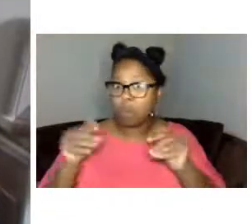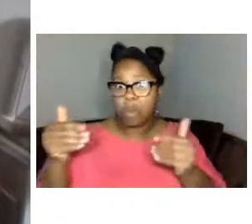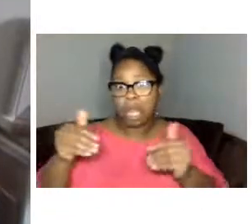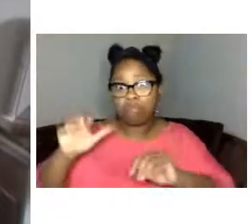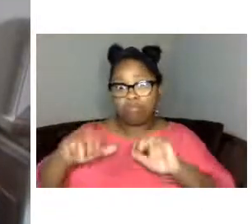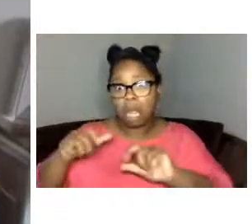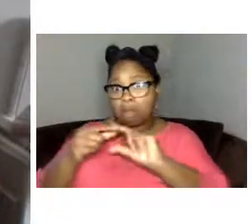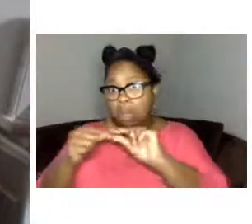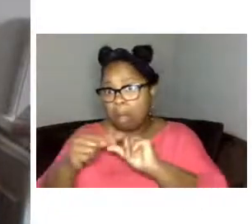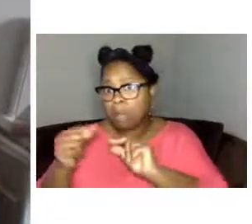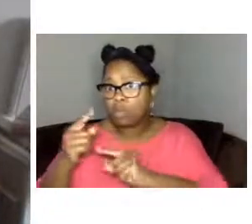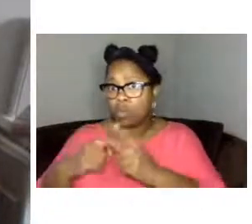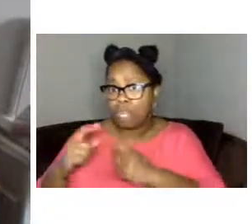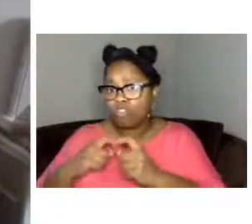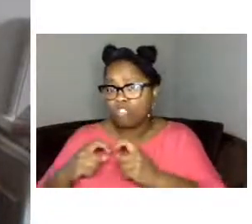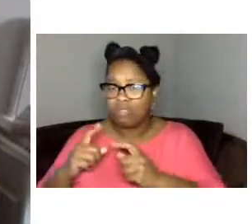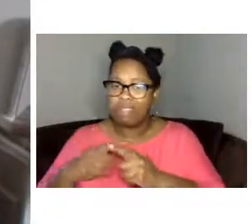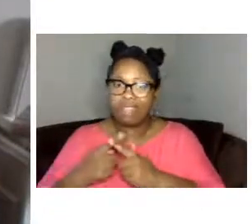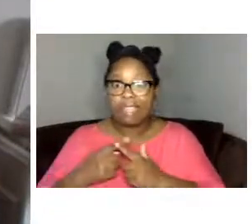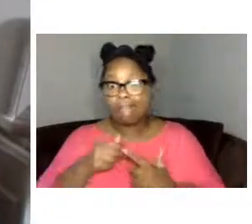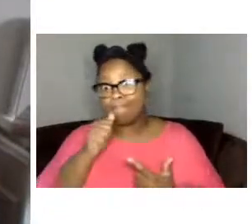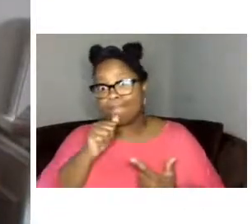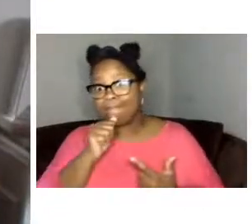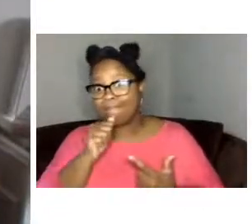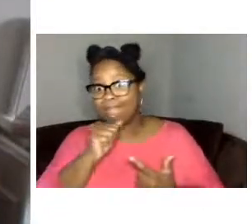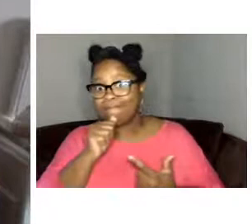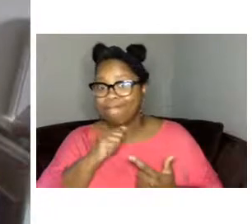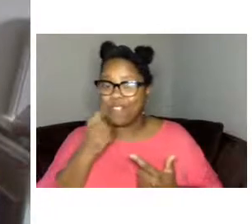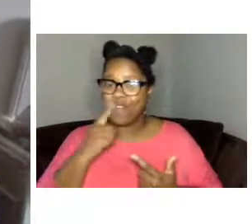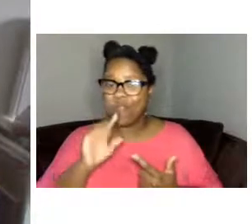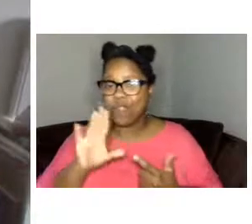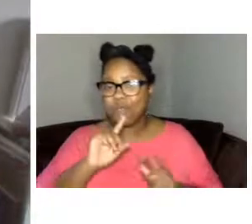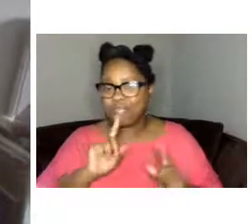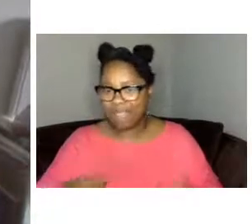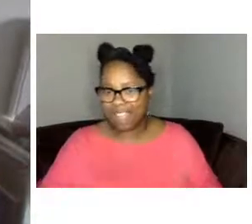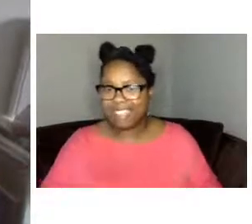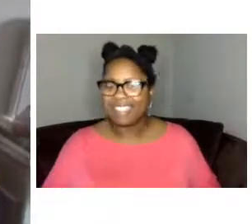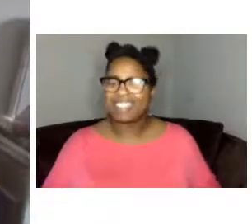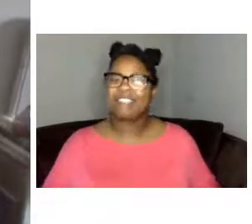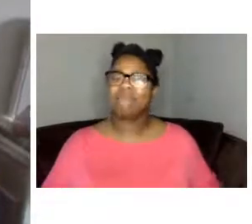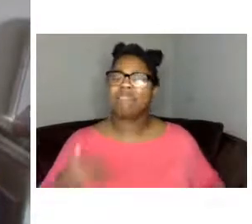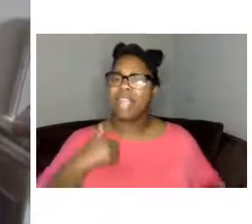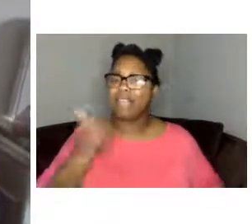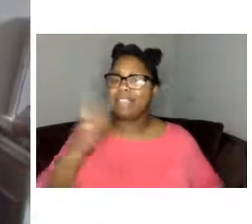that chat box and you'll just have to hang tight a little bit to get your responses we have several accessibility features